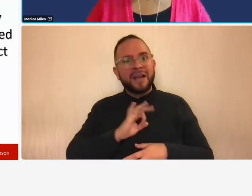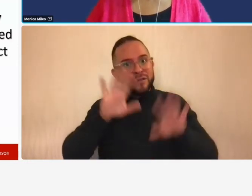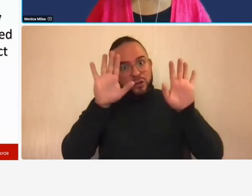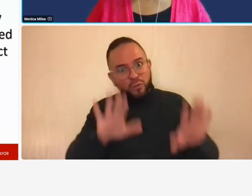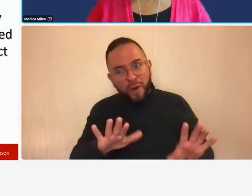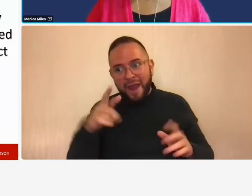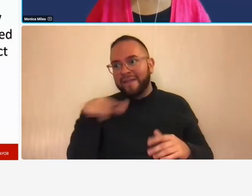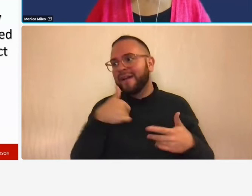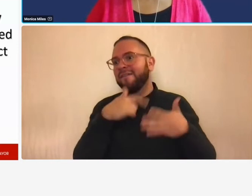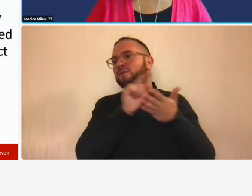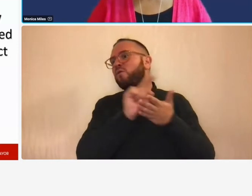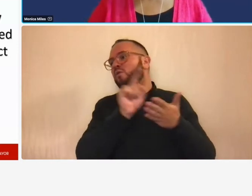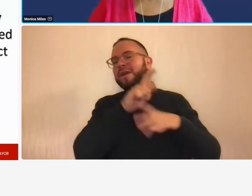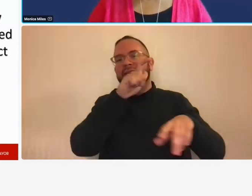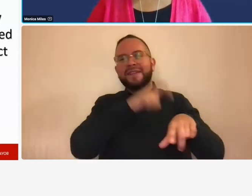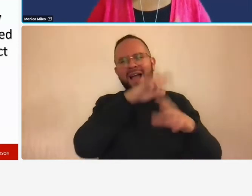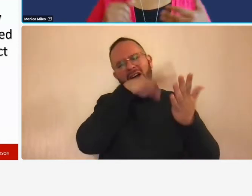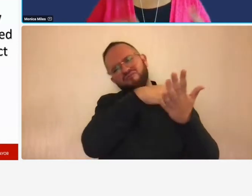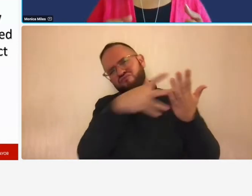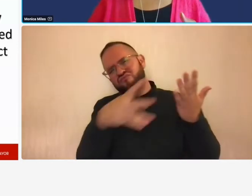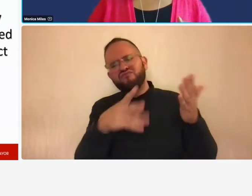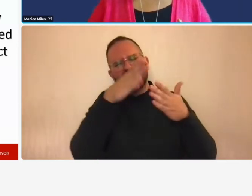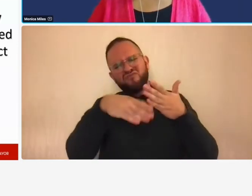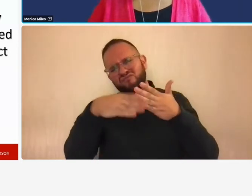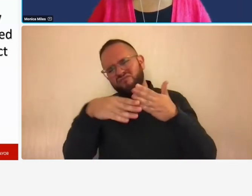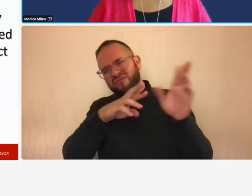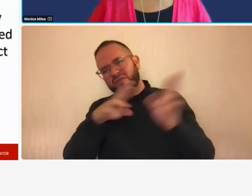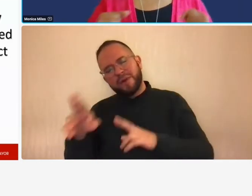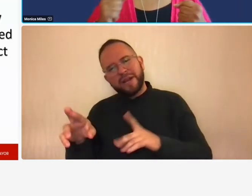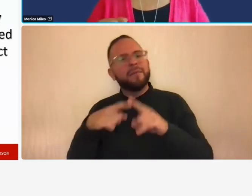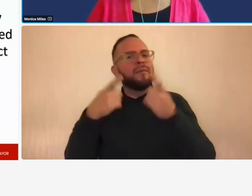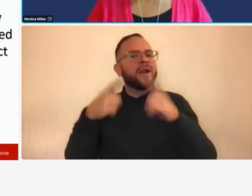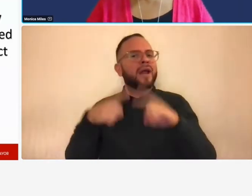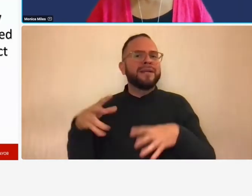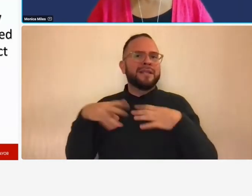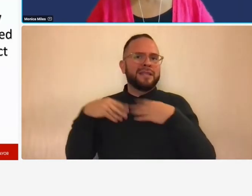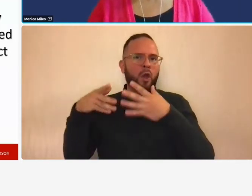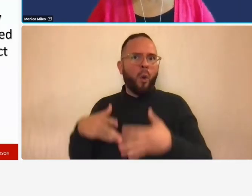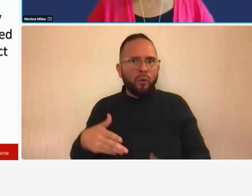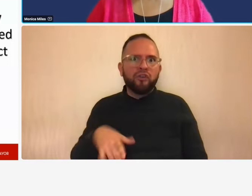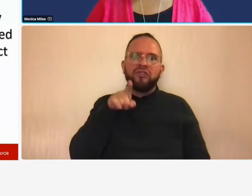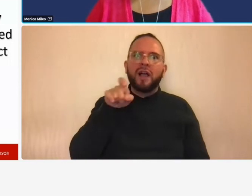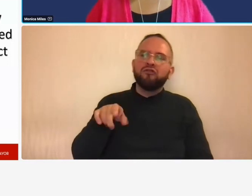completed on time before payroll but the owners it's sometimes like shaking them to get them to